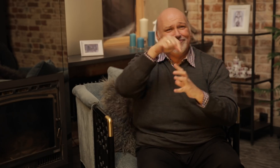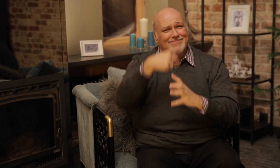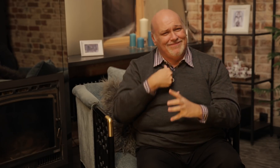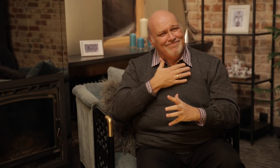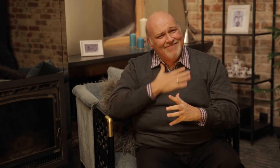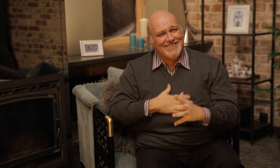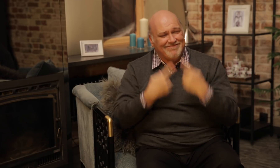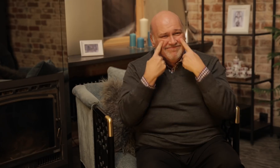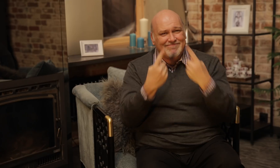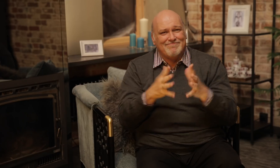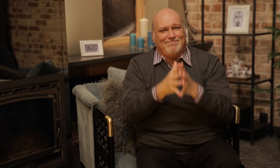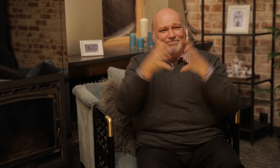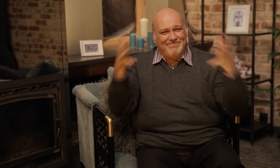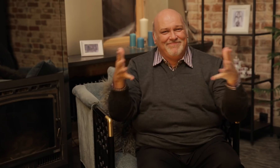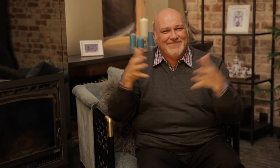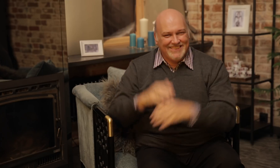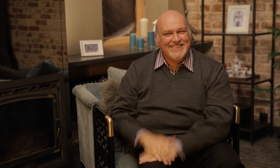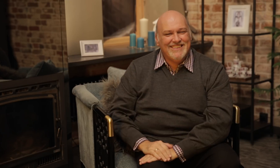Let's make that happen!